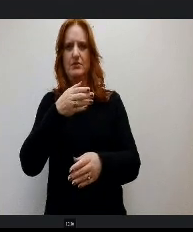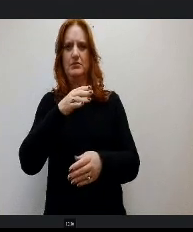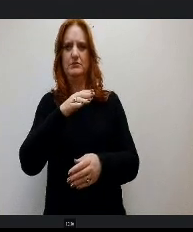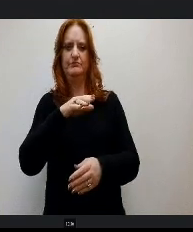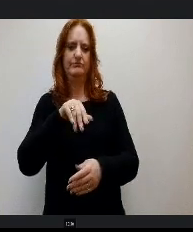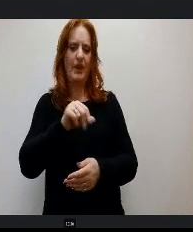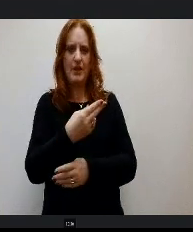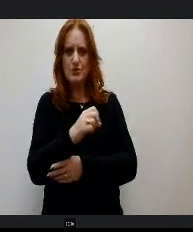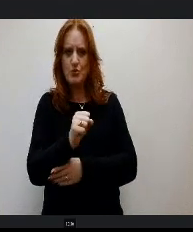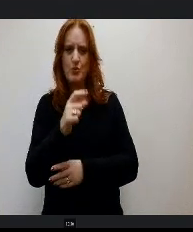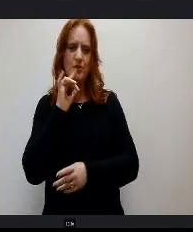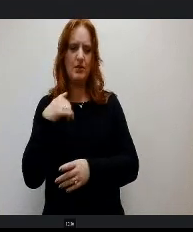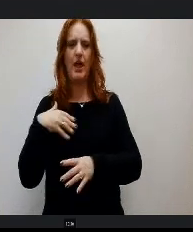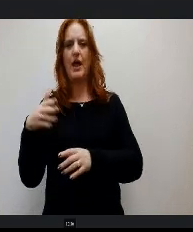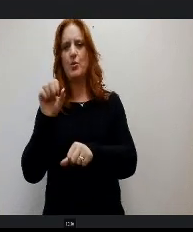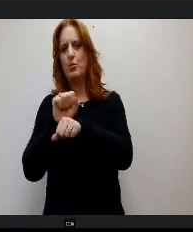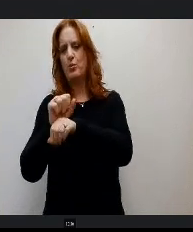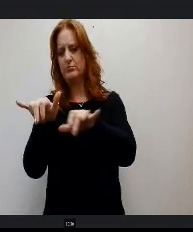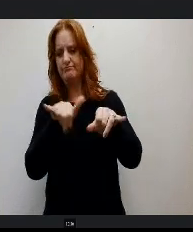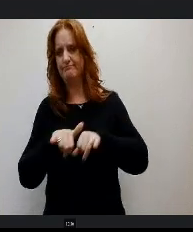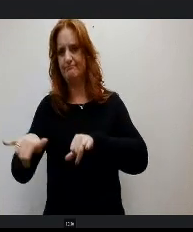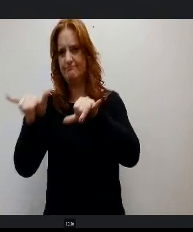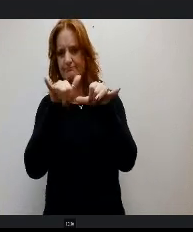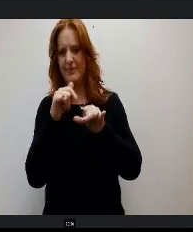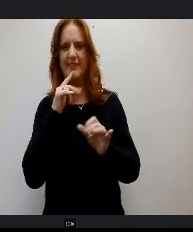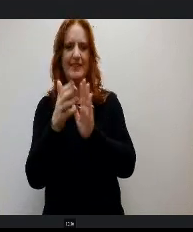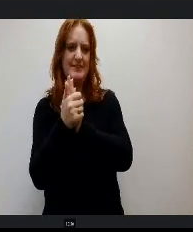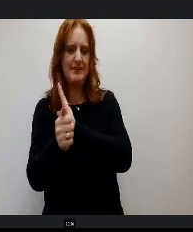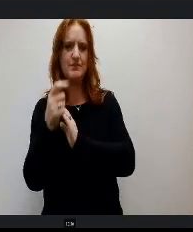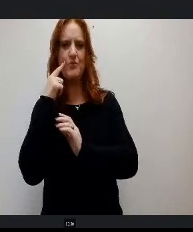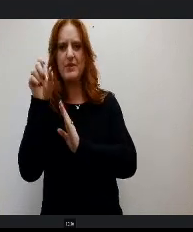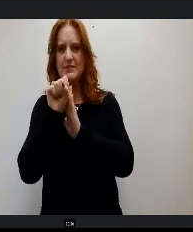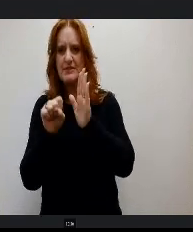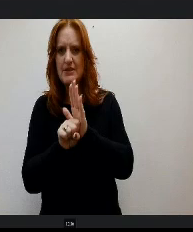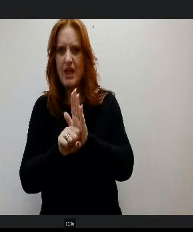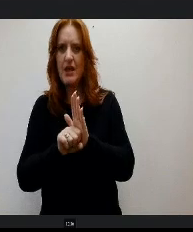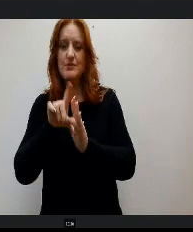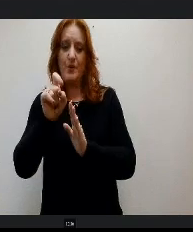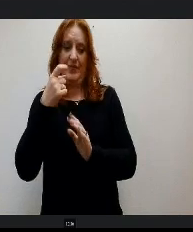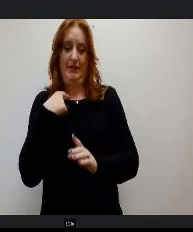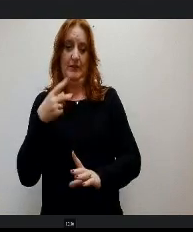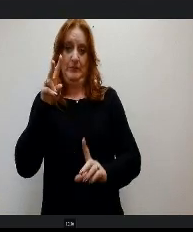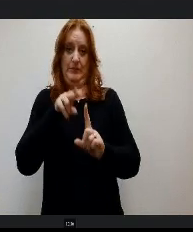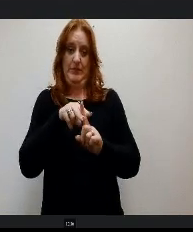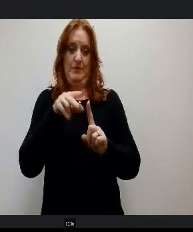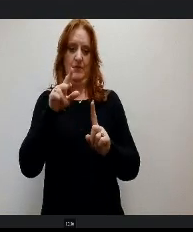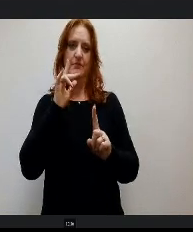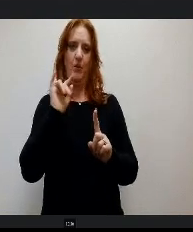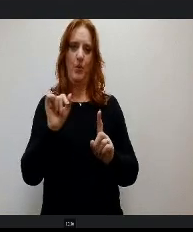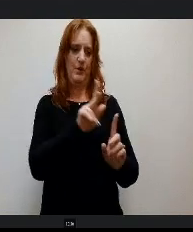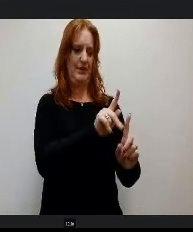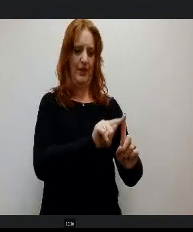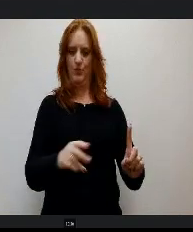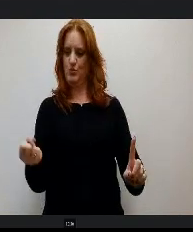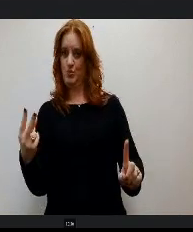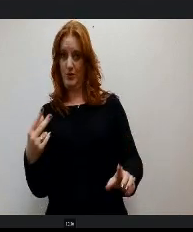essential skills standards of the state and so o that needs to be implemented really K12, right. And so this really gives us a means to do that.